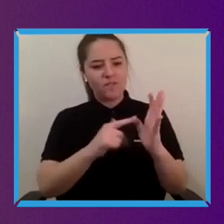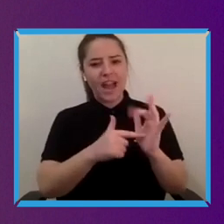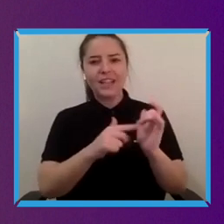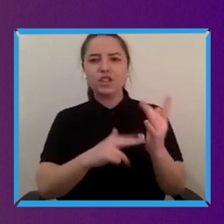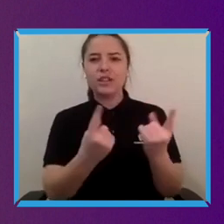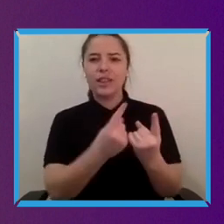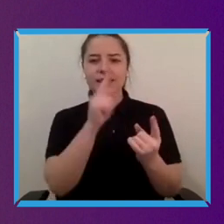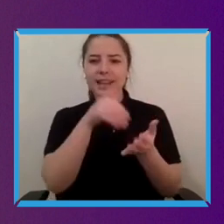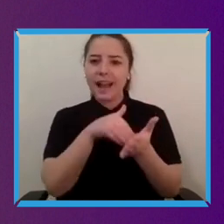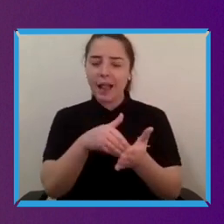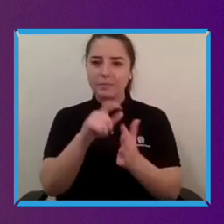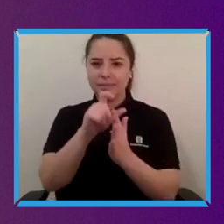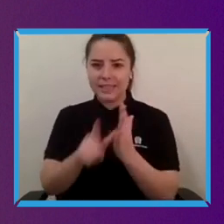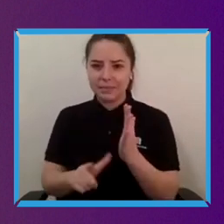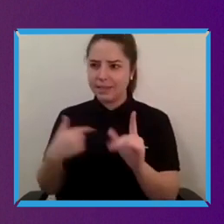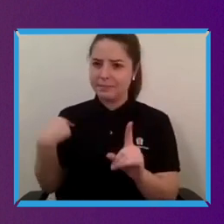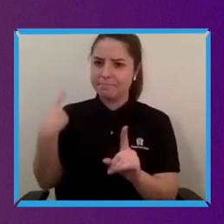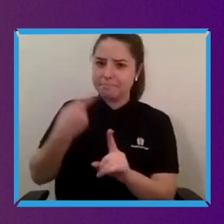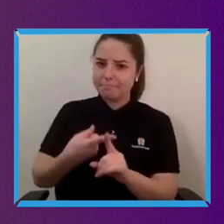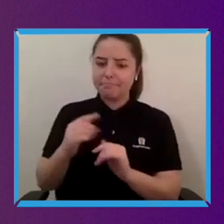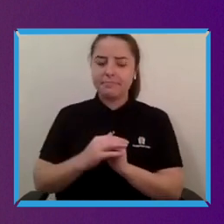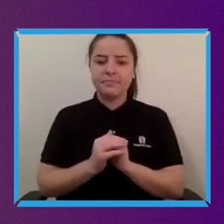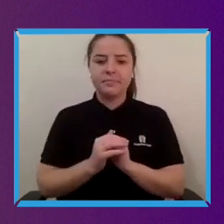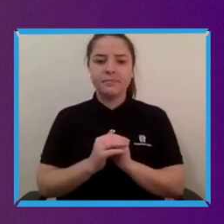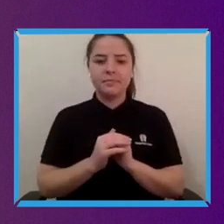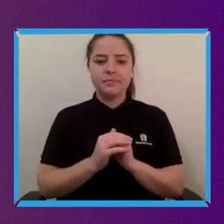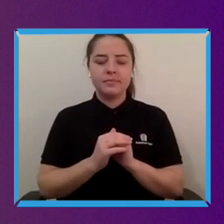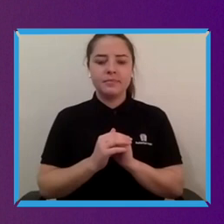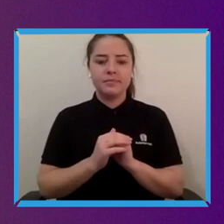And Srin I might start with you um we've seen ambitious brands like